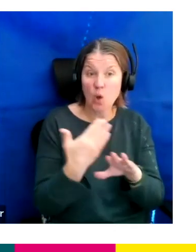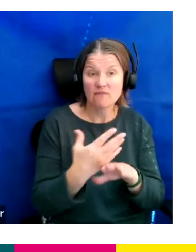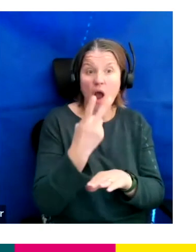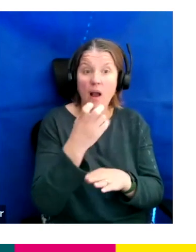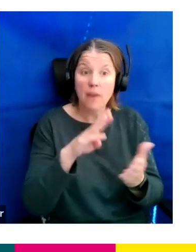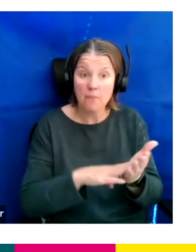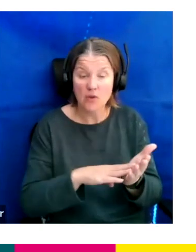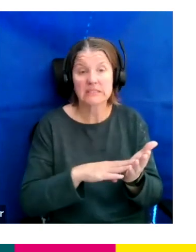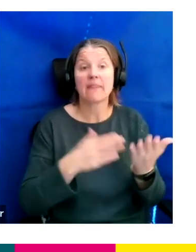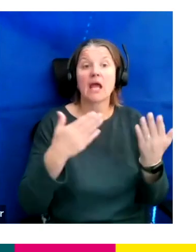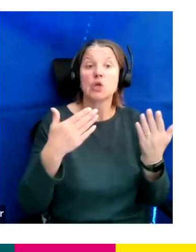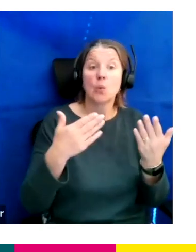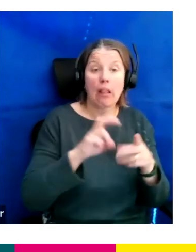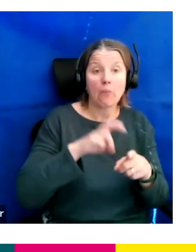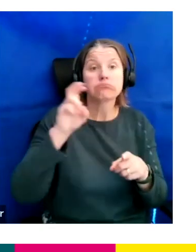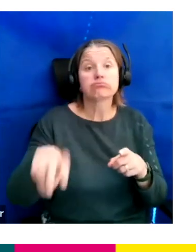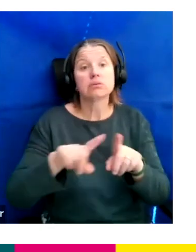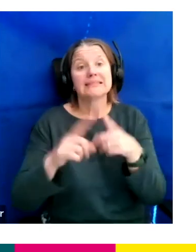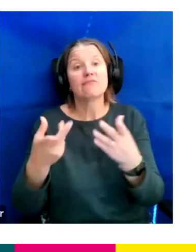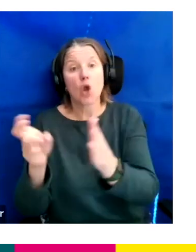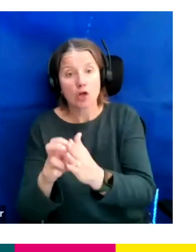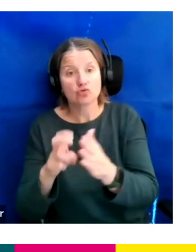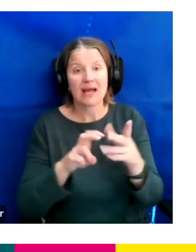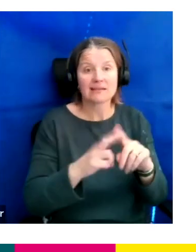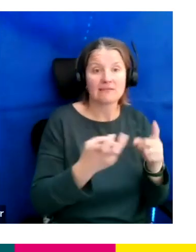go onto another contract and then you come back and it sort of works.